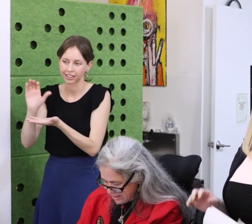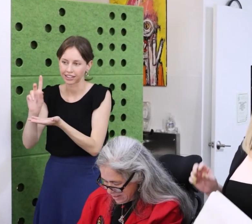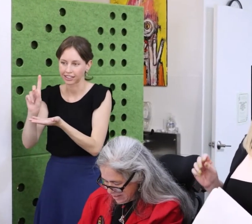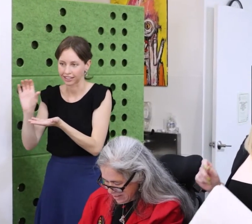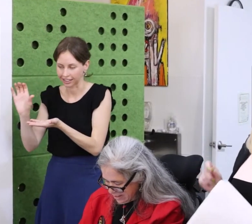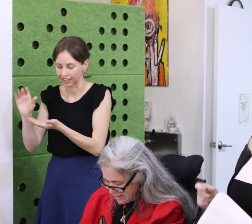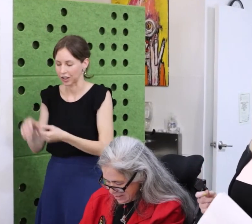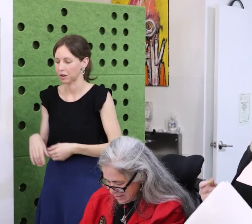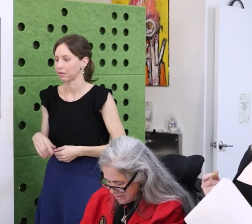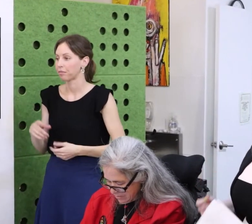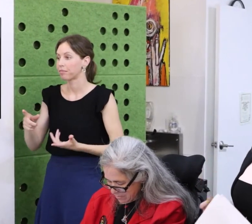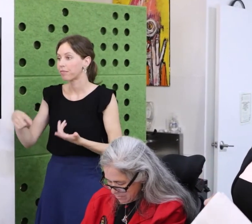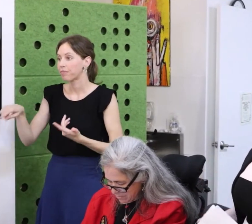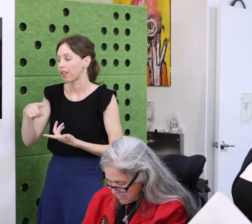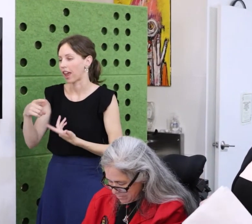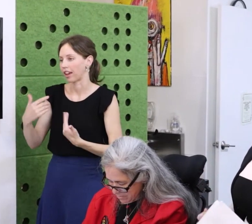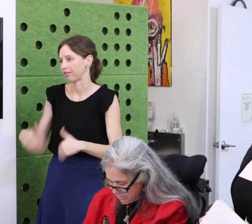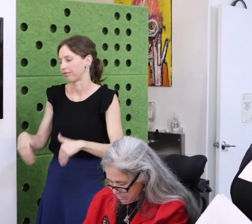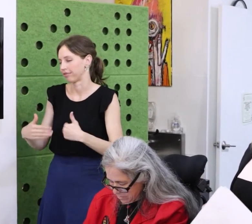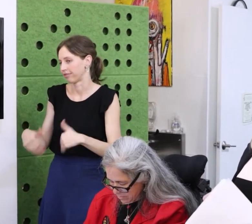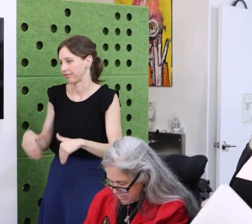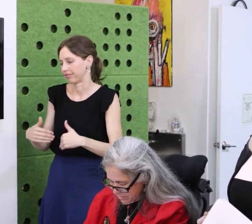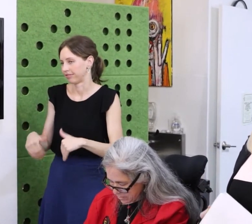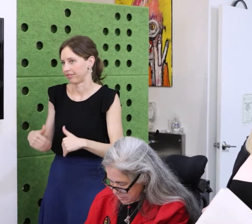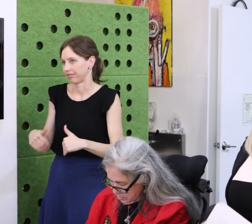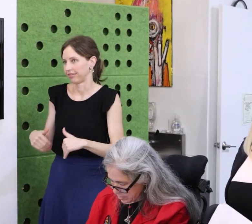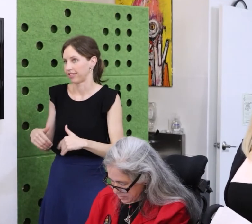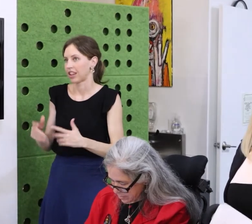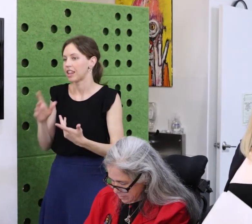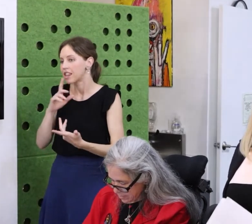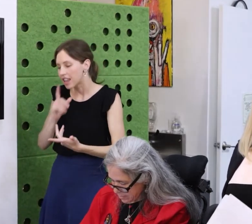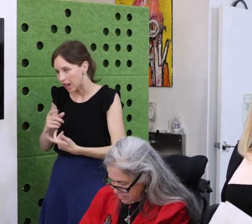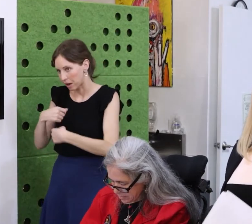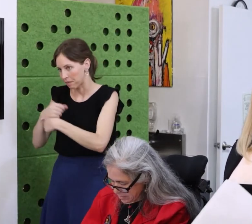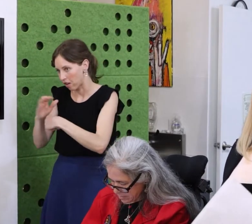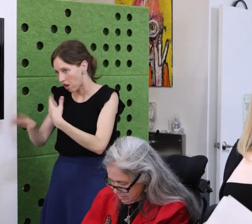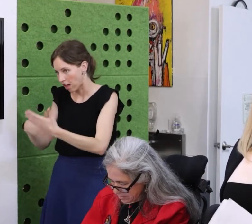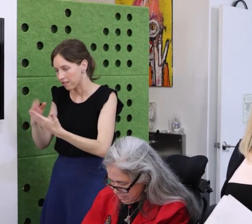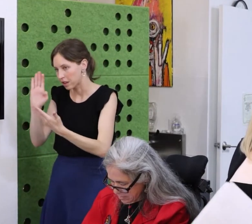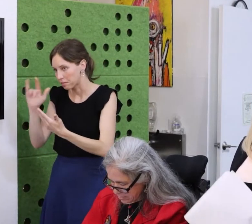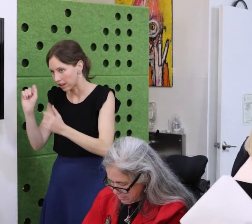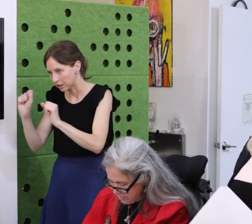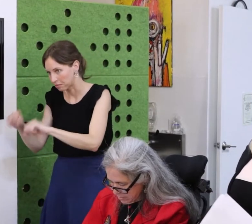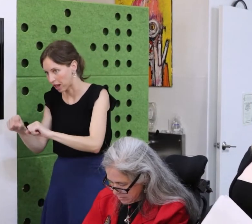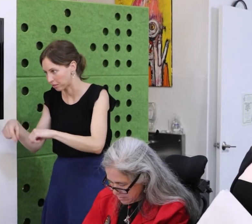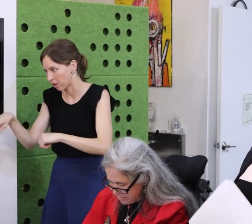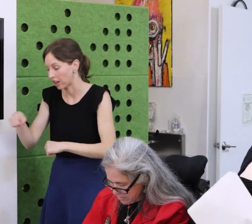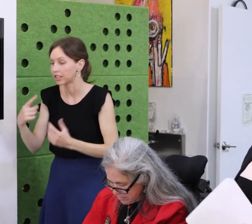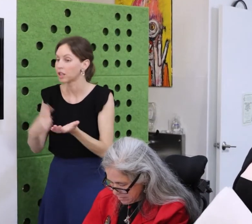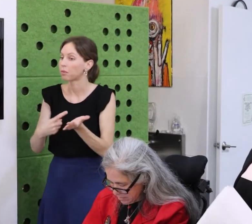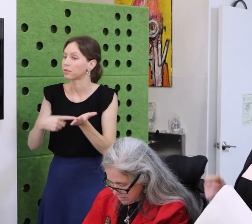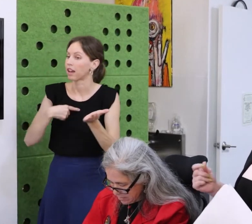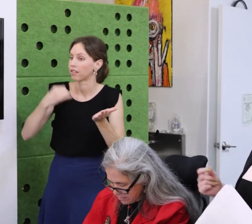footsoldier of the year award to JoAnn Arusha. Thank you.